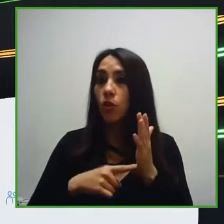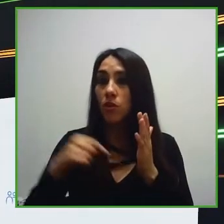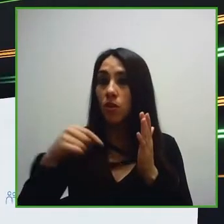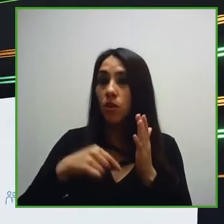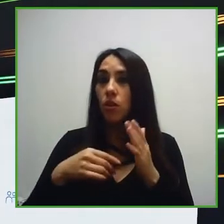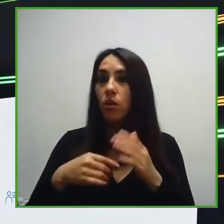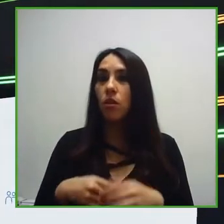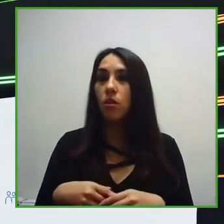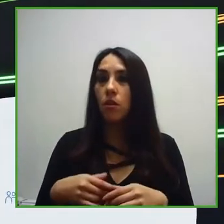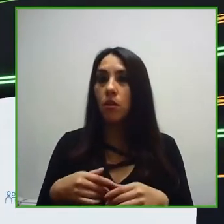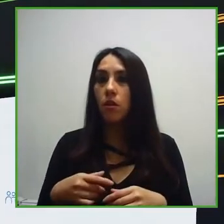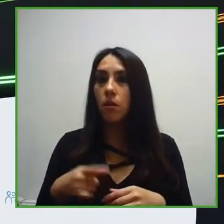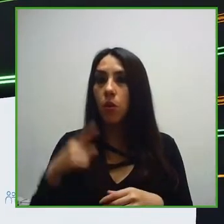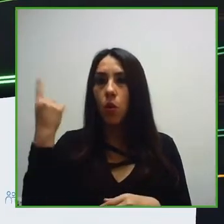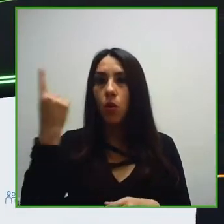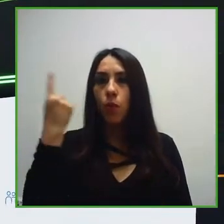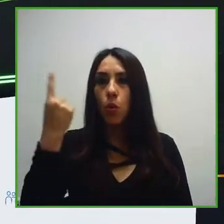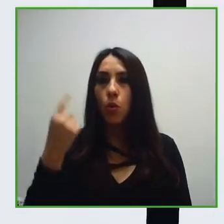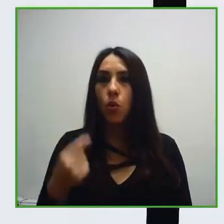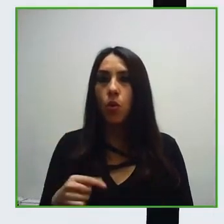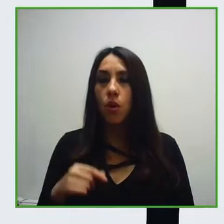independence of people with disabilities